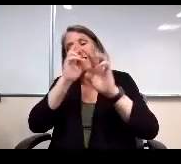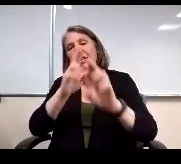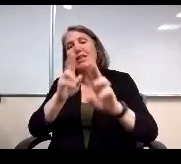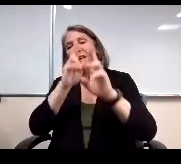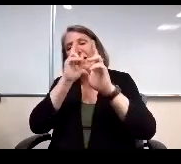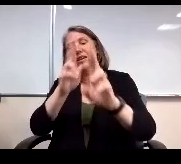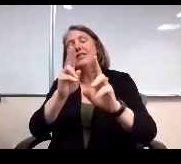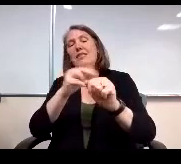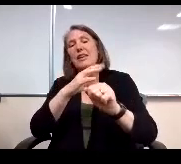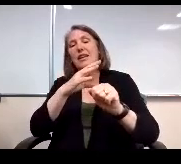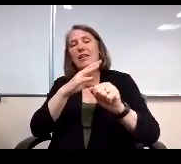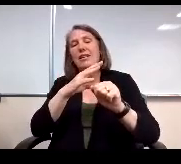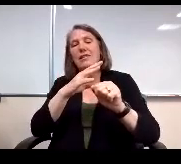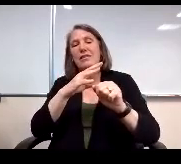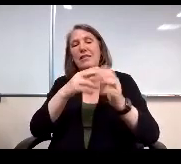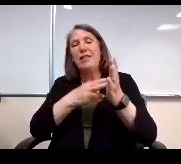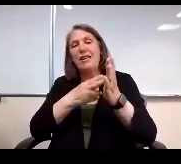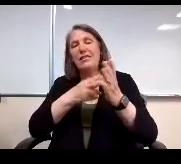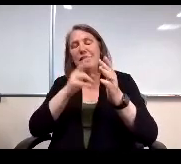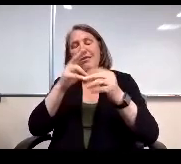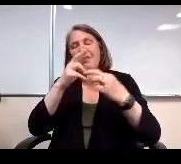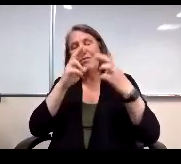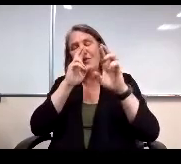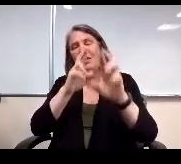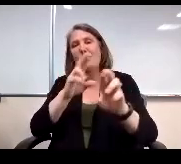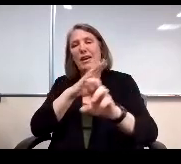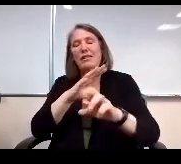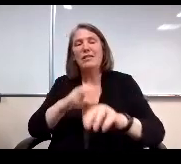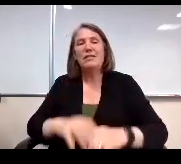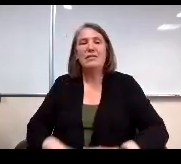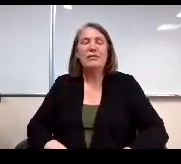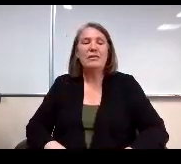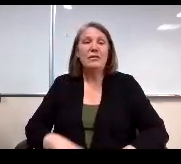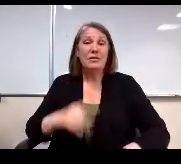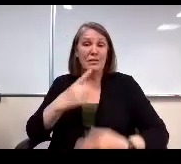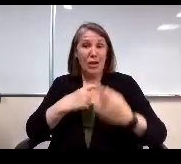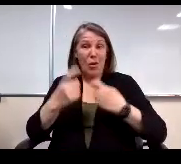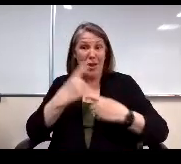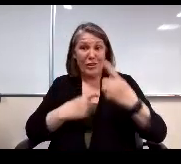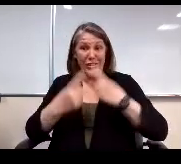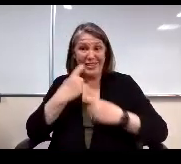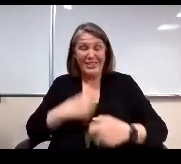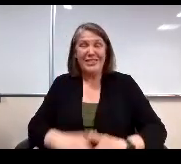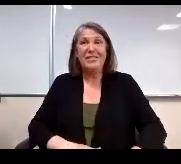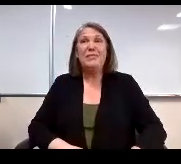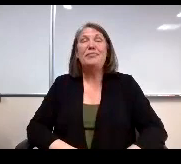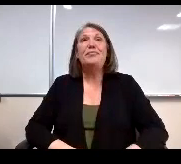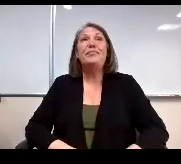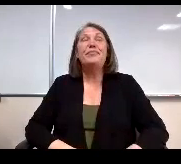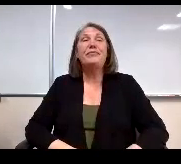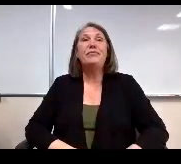Next slide, please. Questions do you have for me? Mr. Temple.